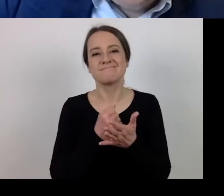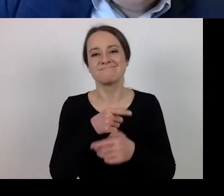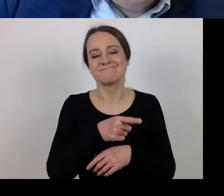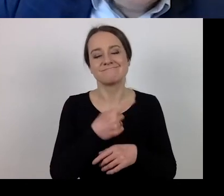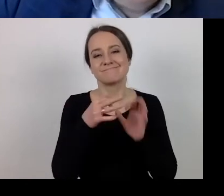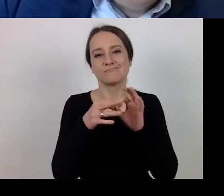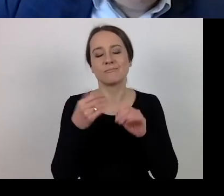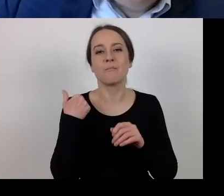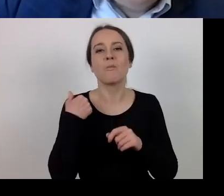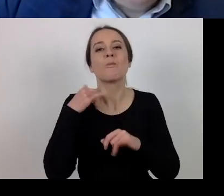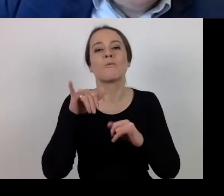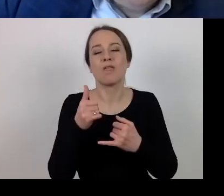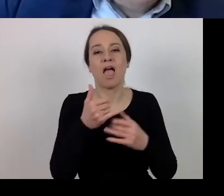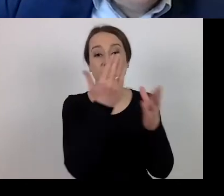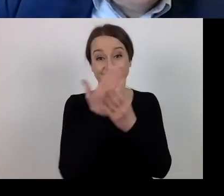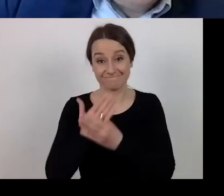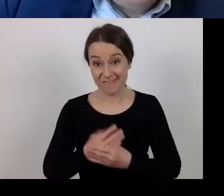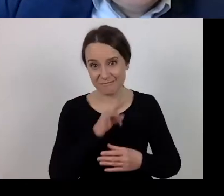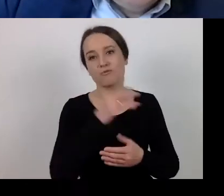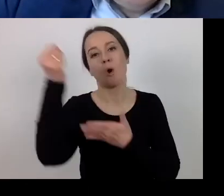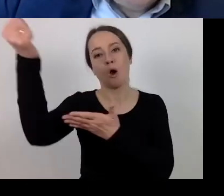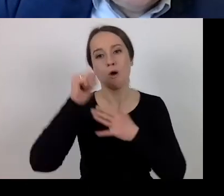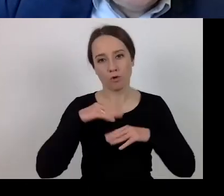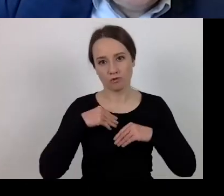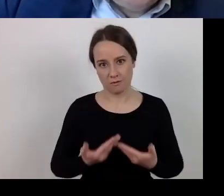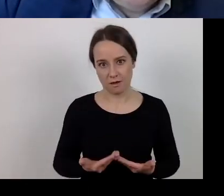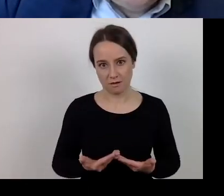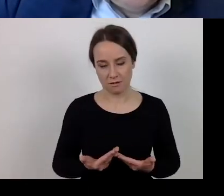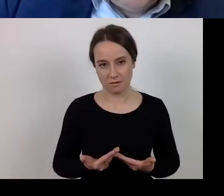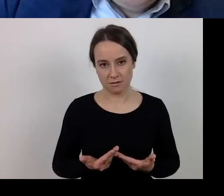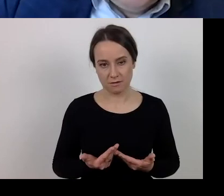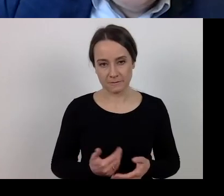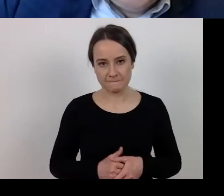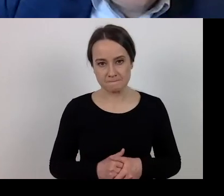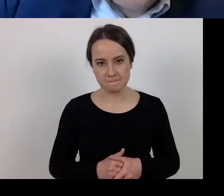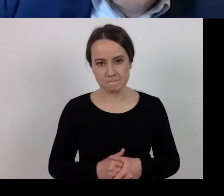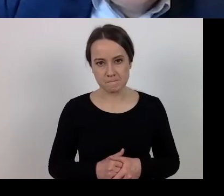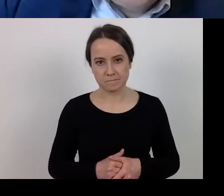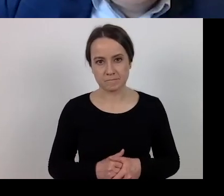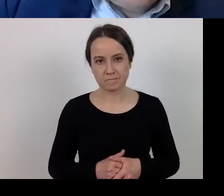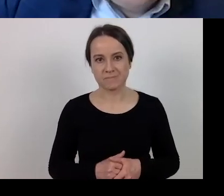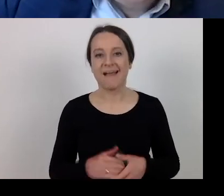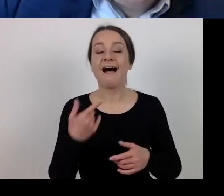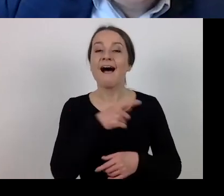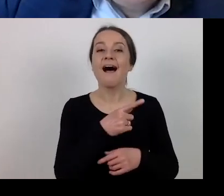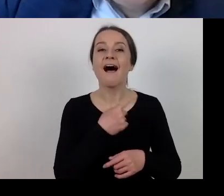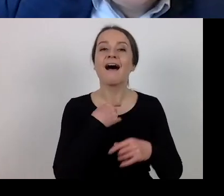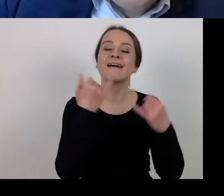This is another type of anti-crisis support.